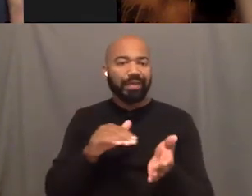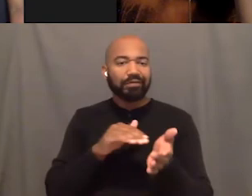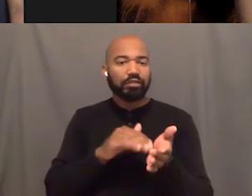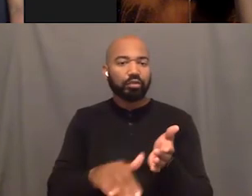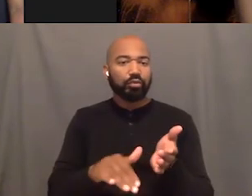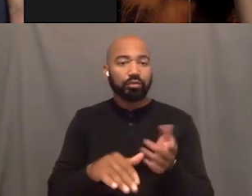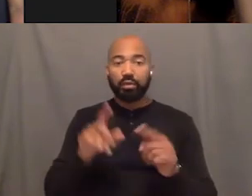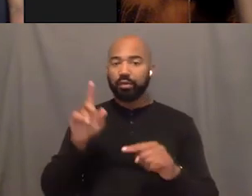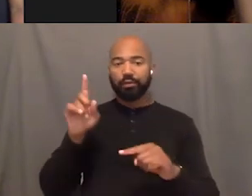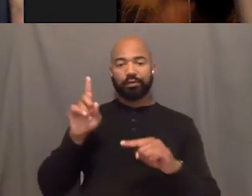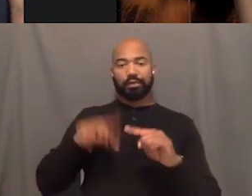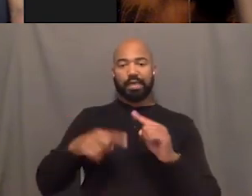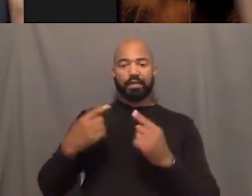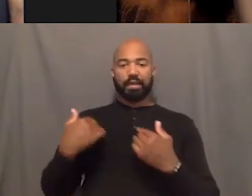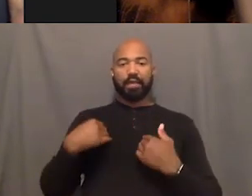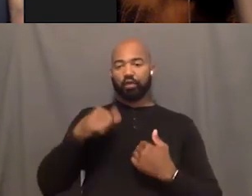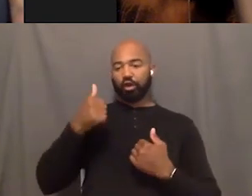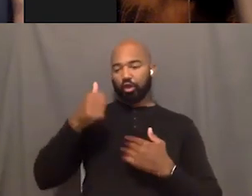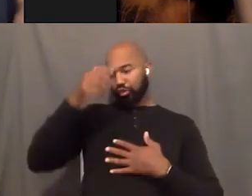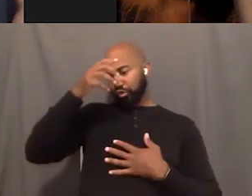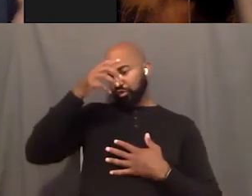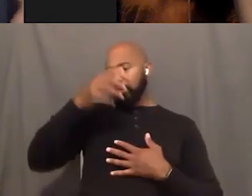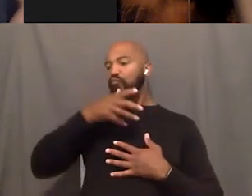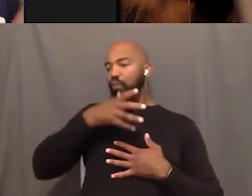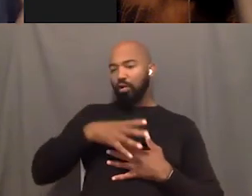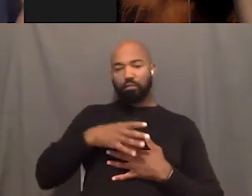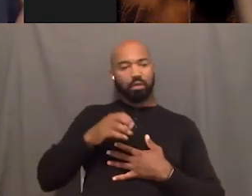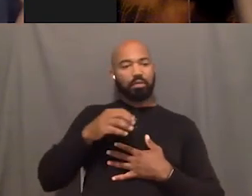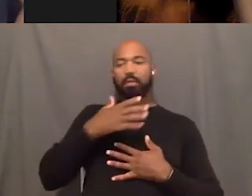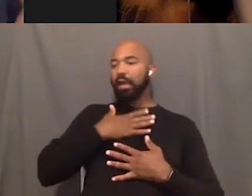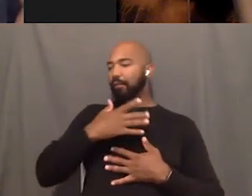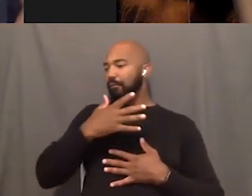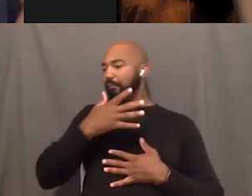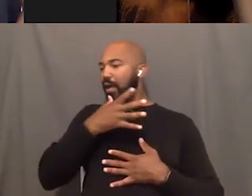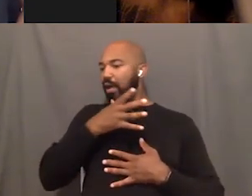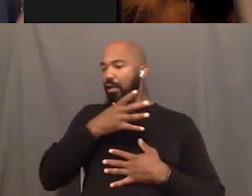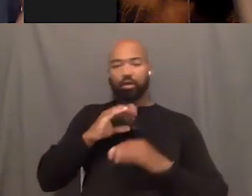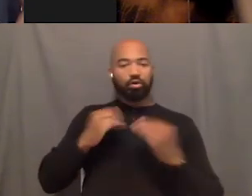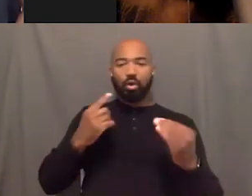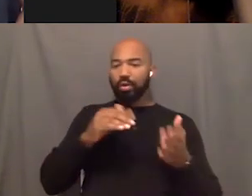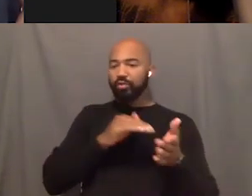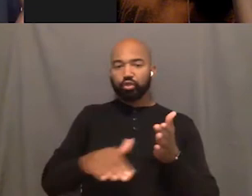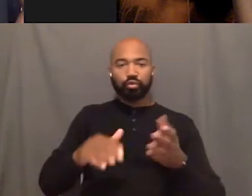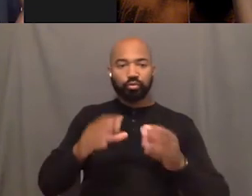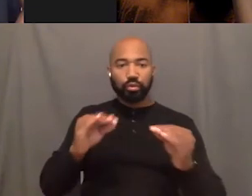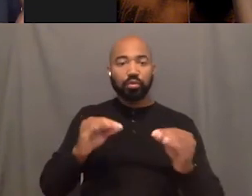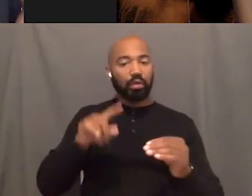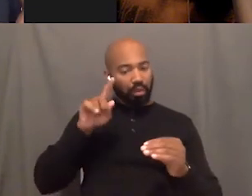No, not a woman. Not my mom, not my aunt. There is no excuses. Succeed by all means necessary.